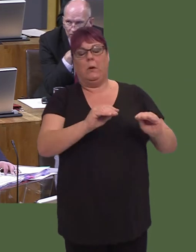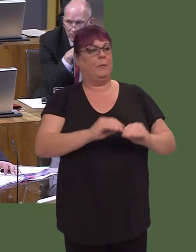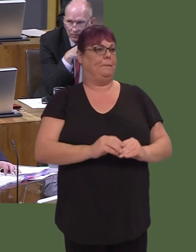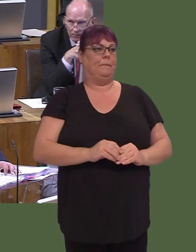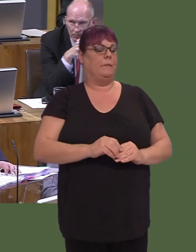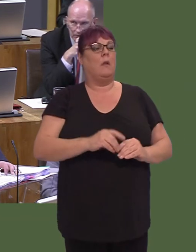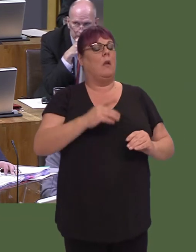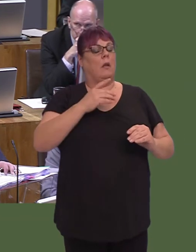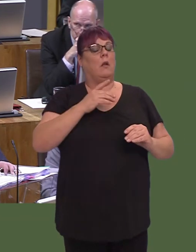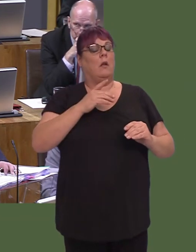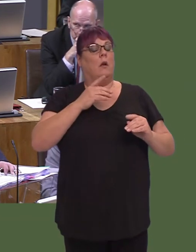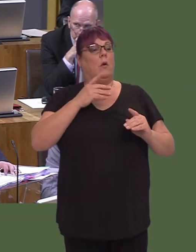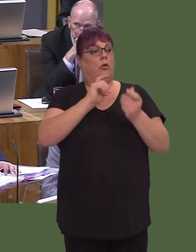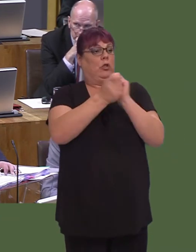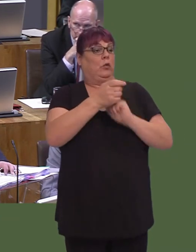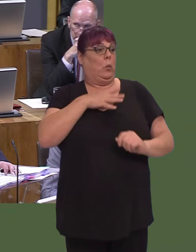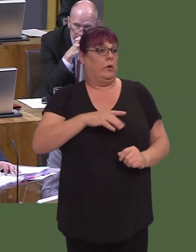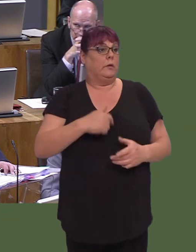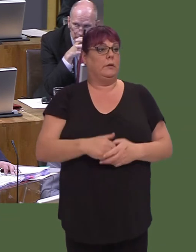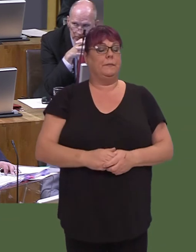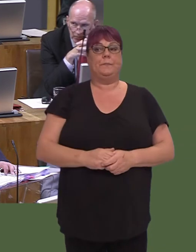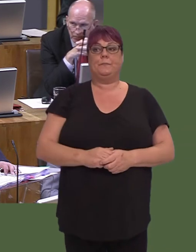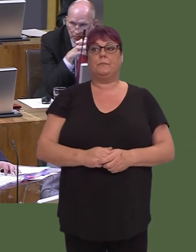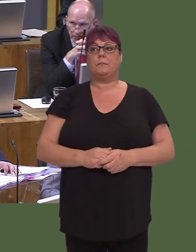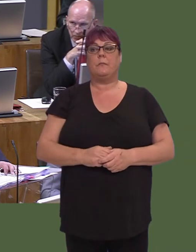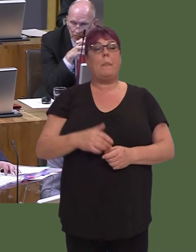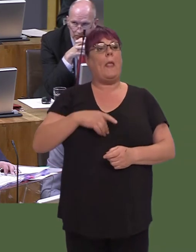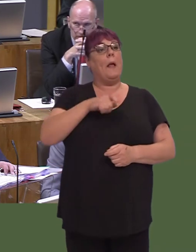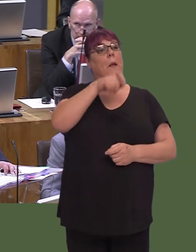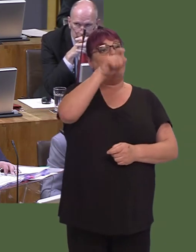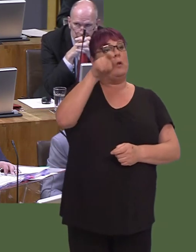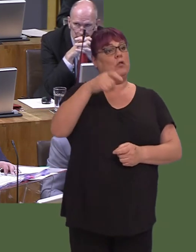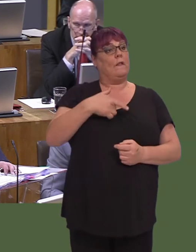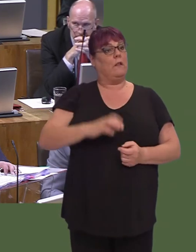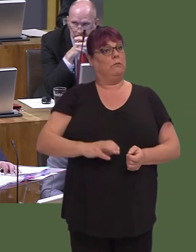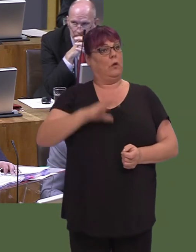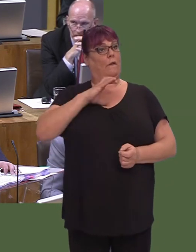And I think creating that certainty for passengers will create better numbers for the buses,